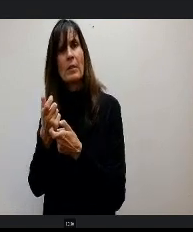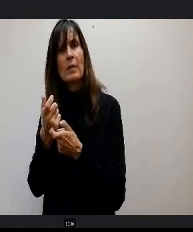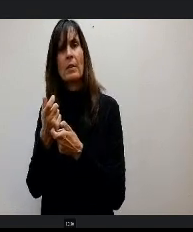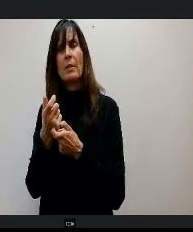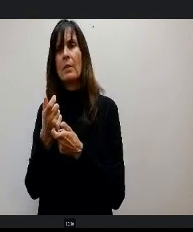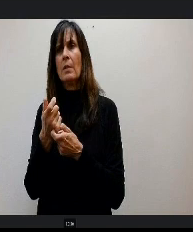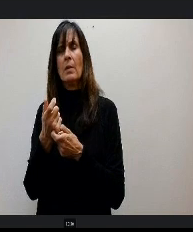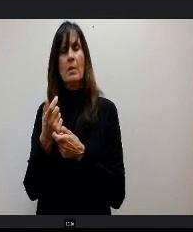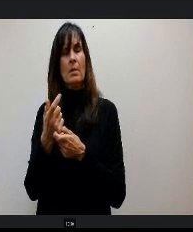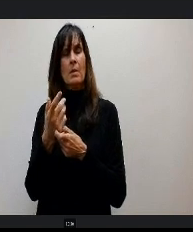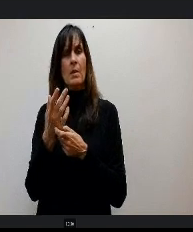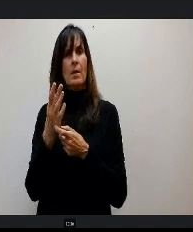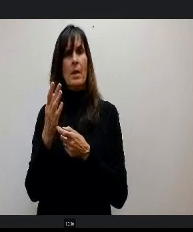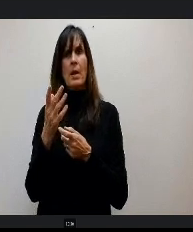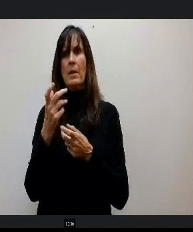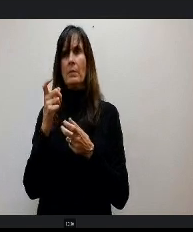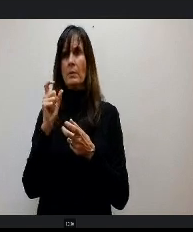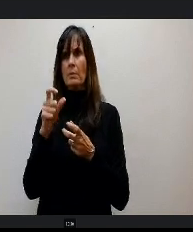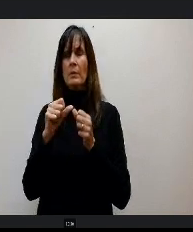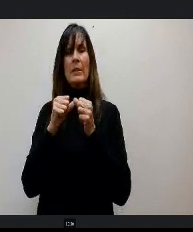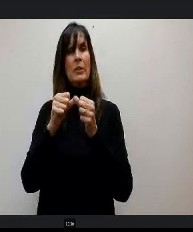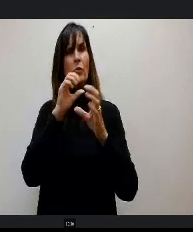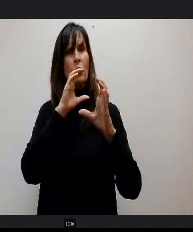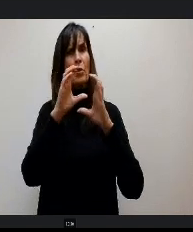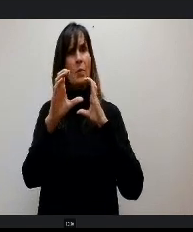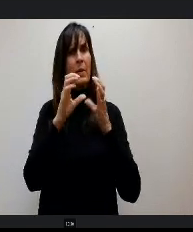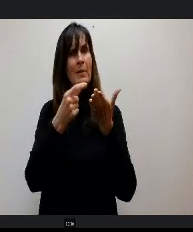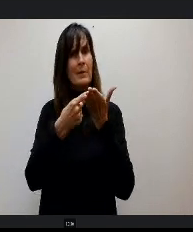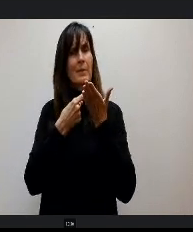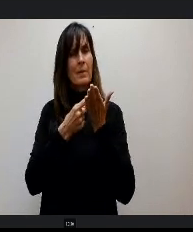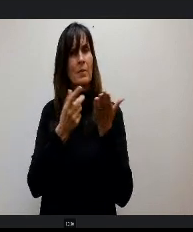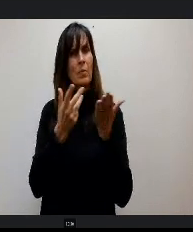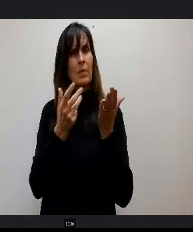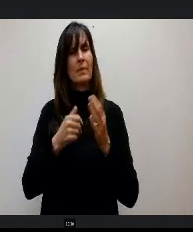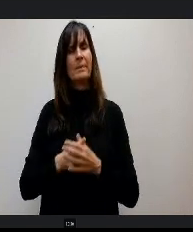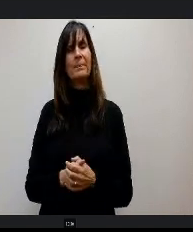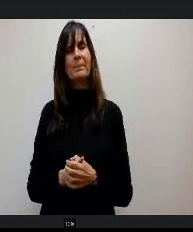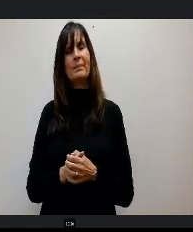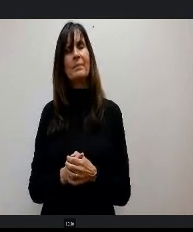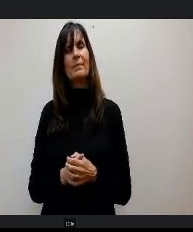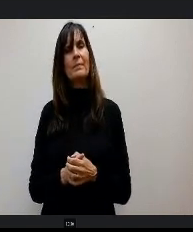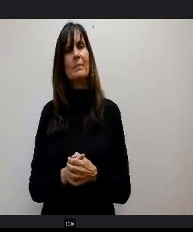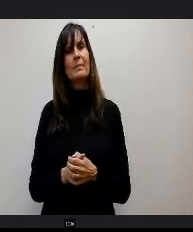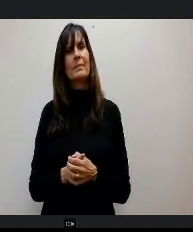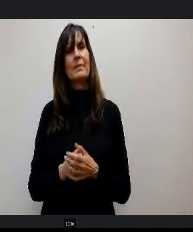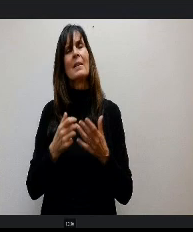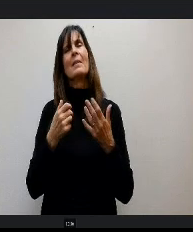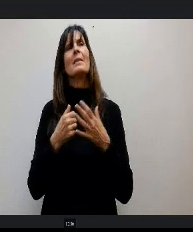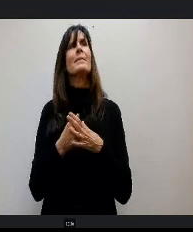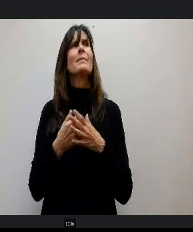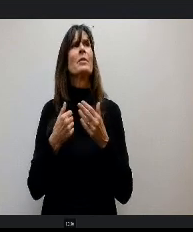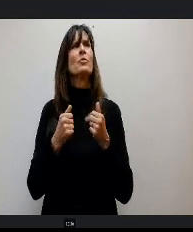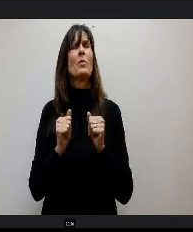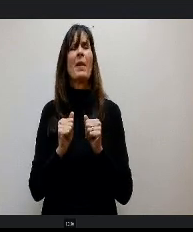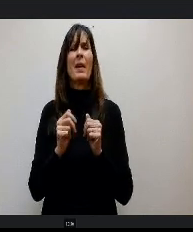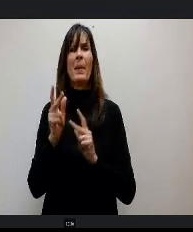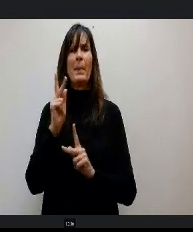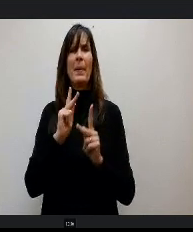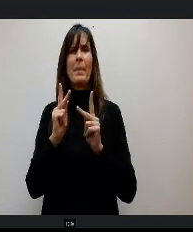be intentional about communicating and d we tried just having people submit questions virtually and then.